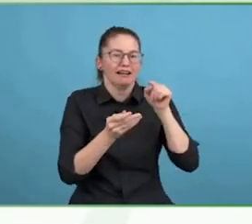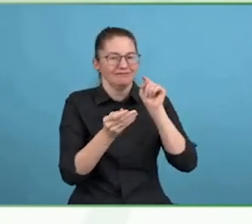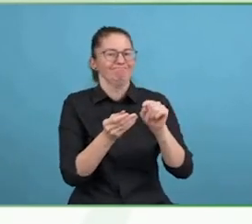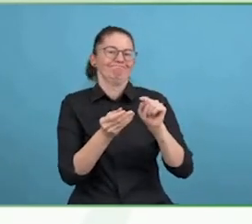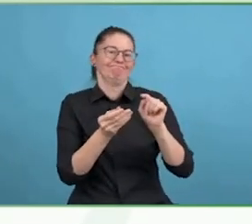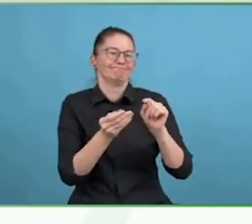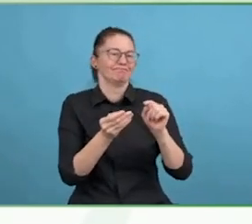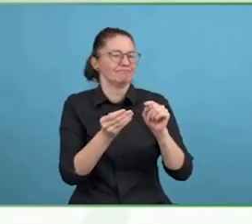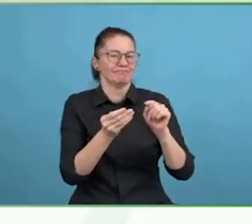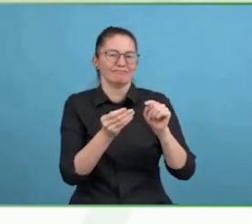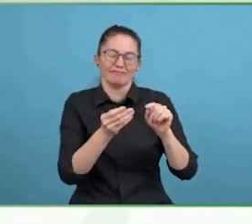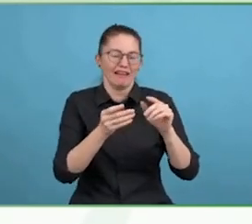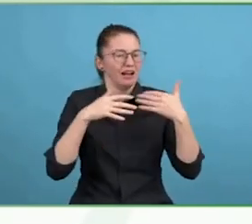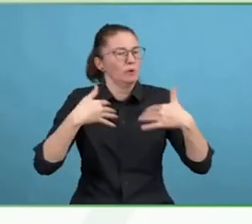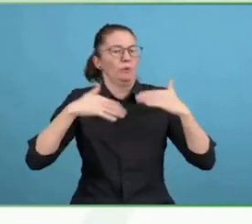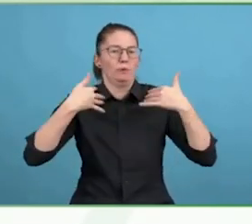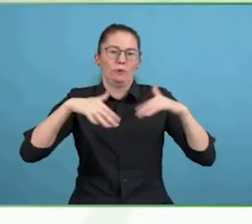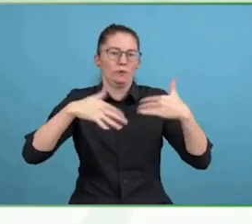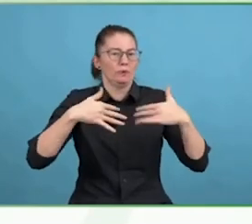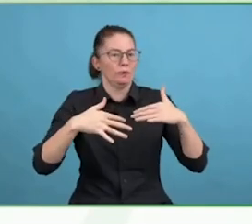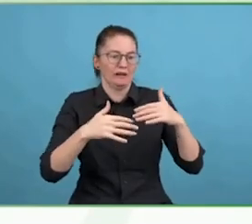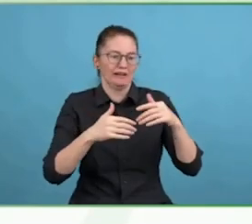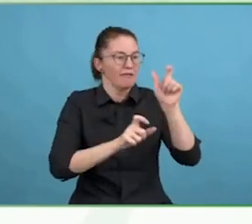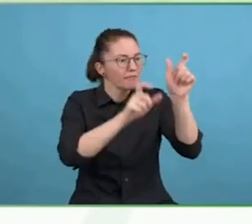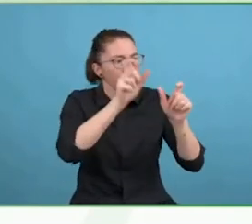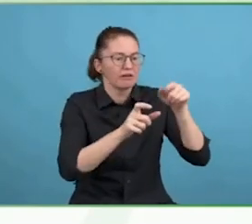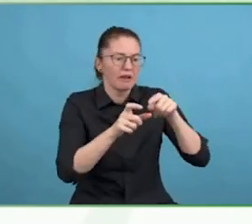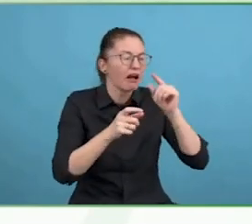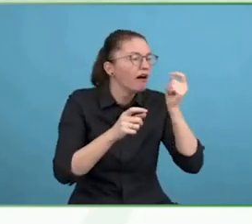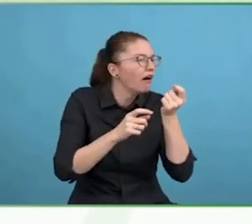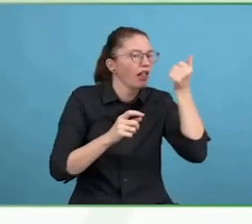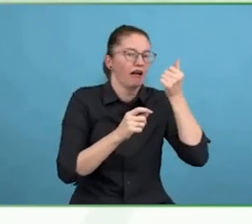allow them to use their resilience and flourish. This is how it works like that.